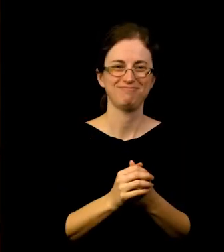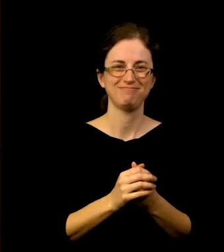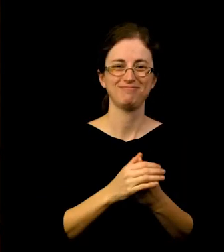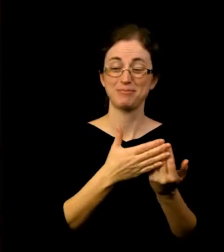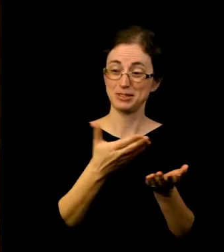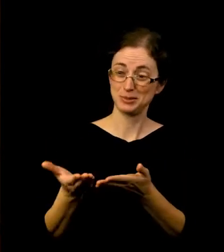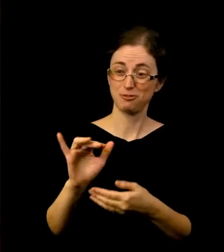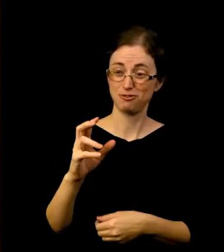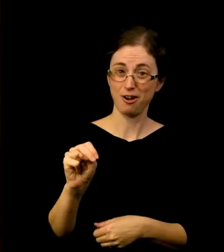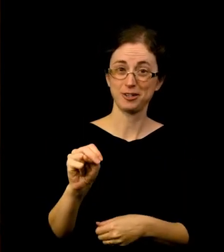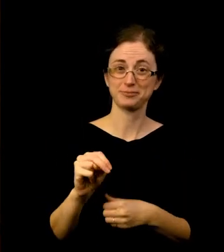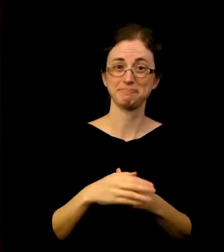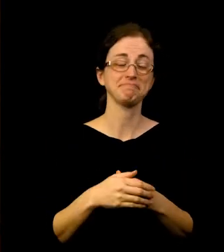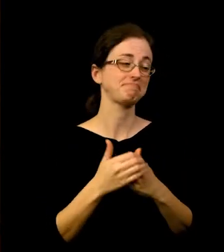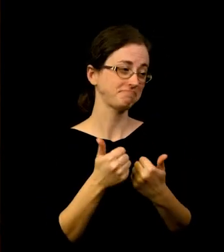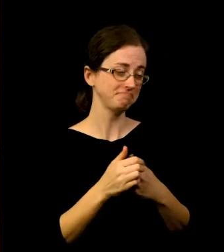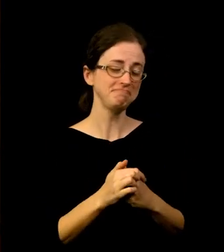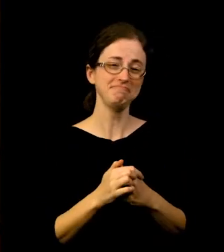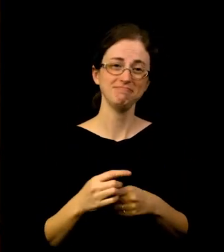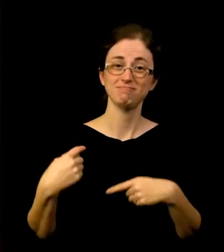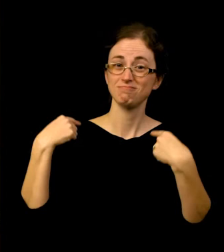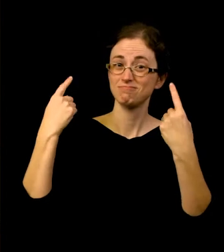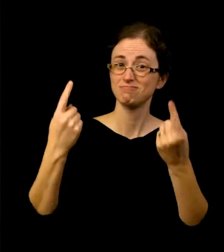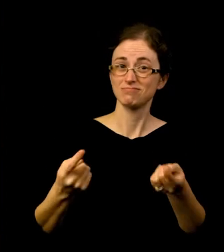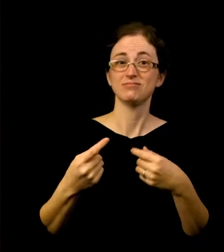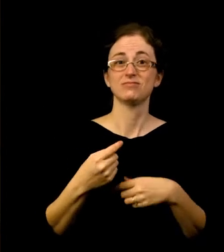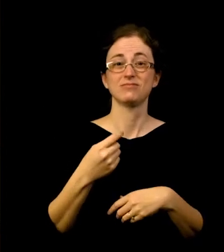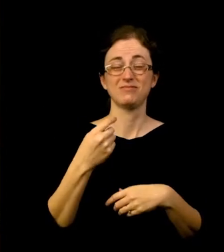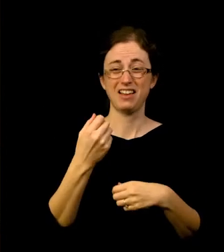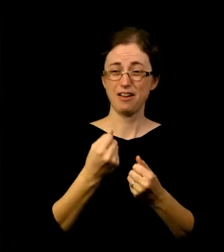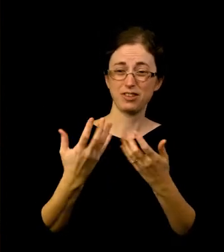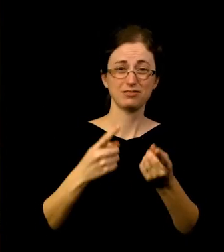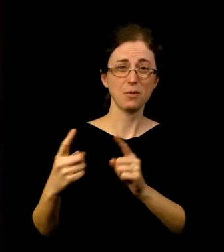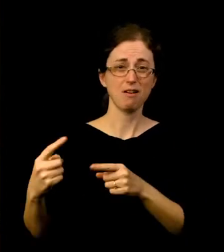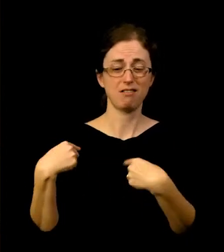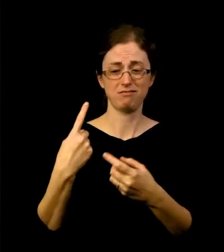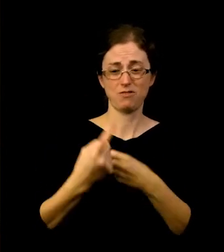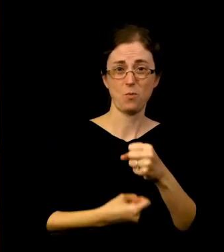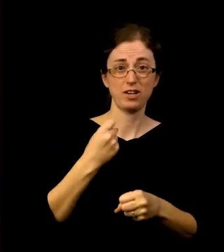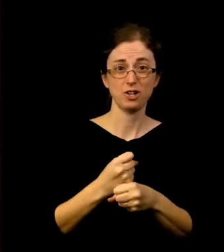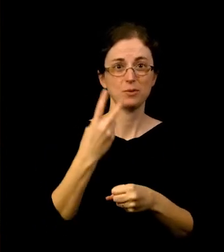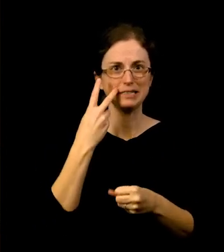Seeing everything we’ve done over the past year in one place is impressive. It’s been a team effort for sure. It’s that same team effort